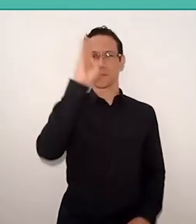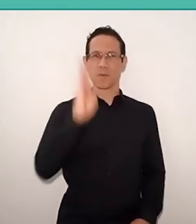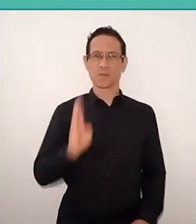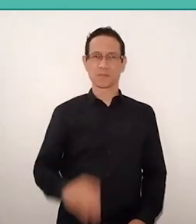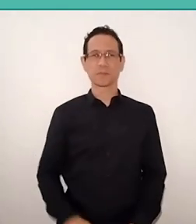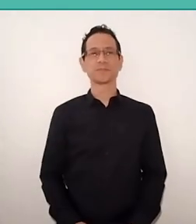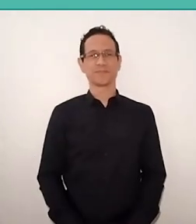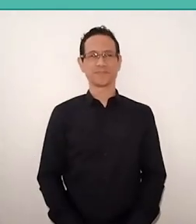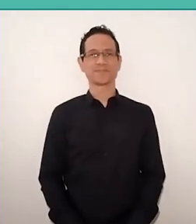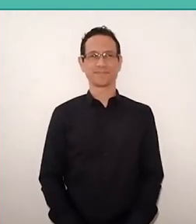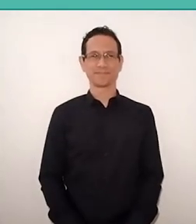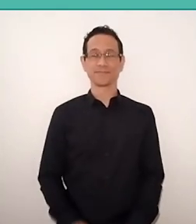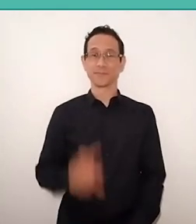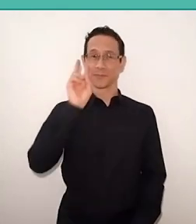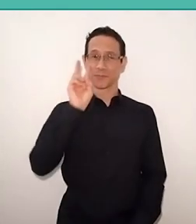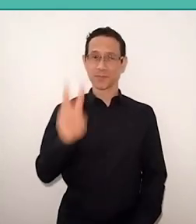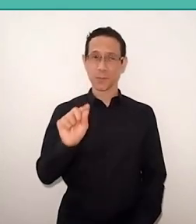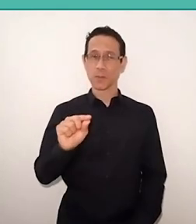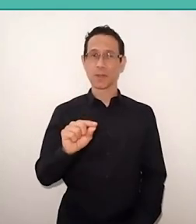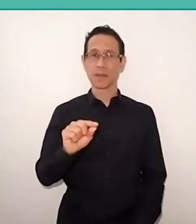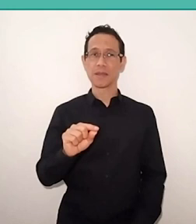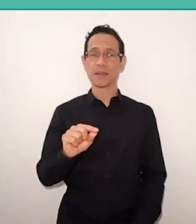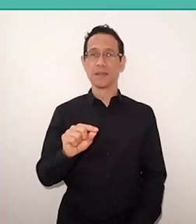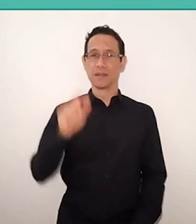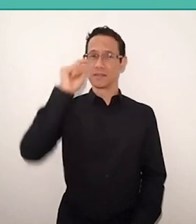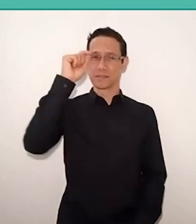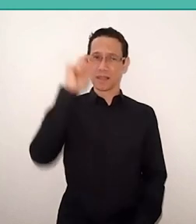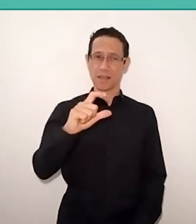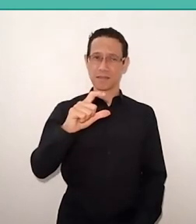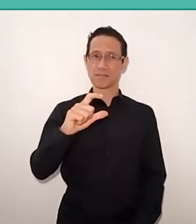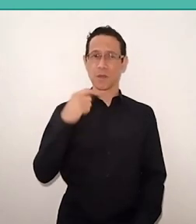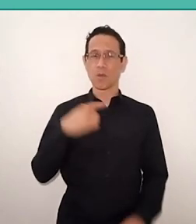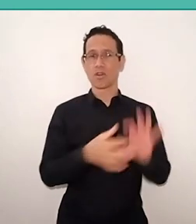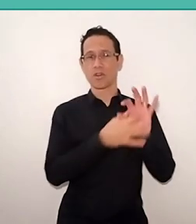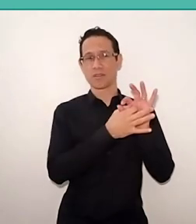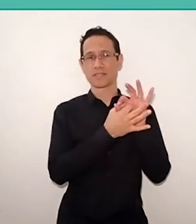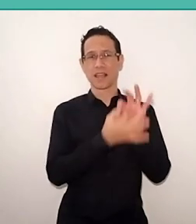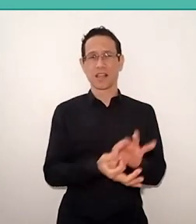I see that I'm more interested by the Brazilian educational context,